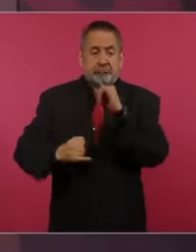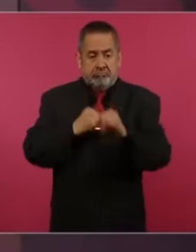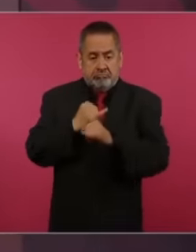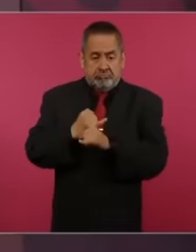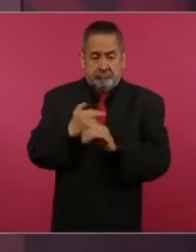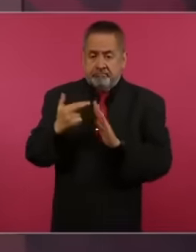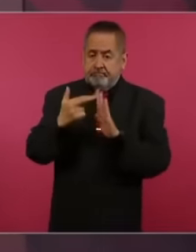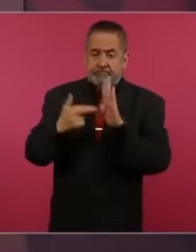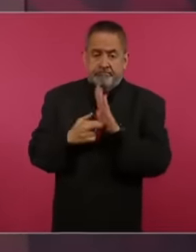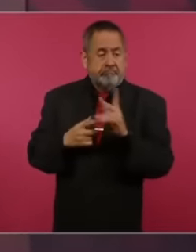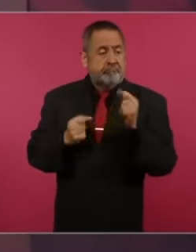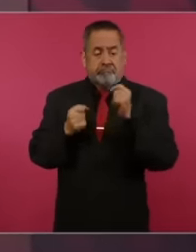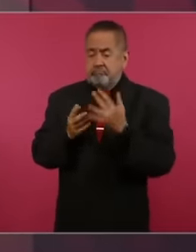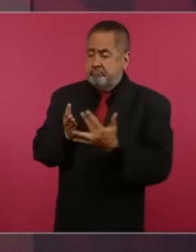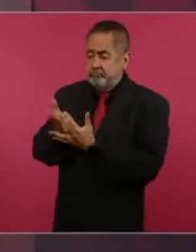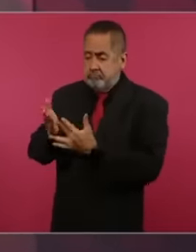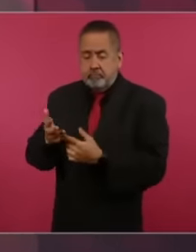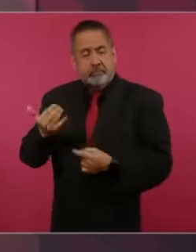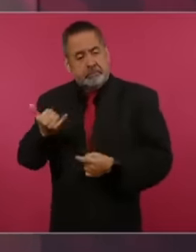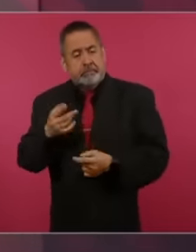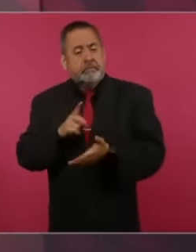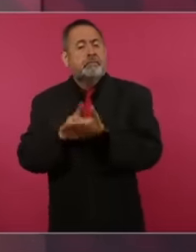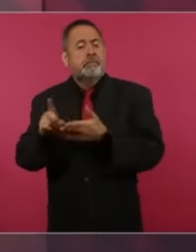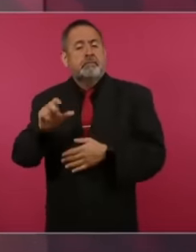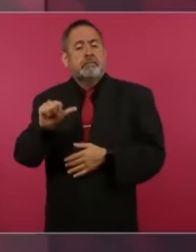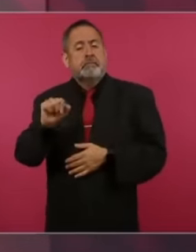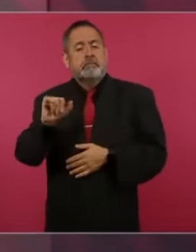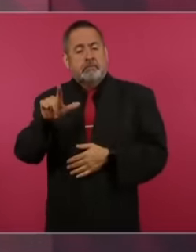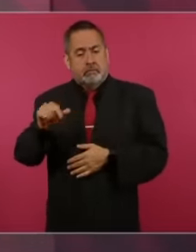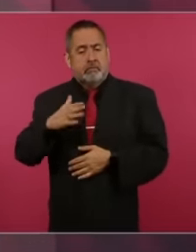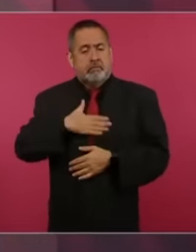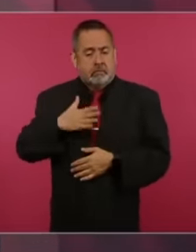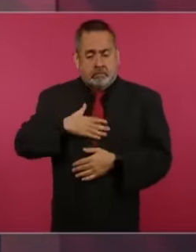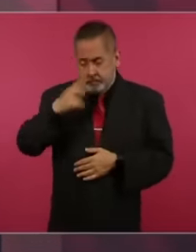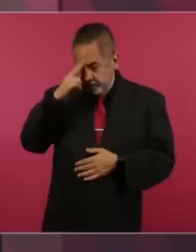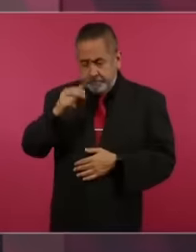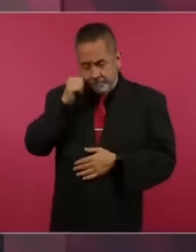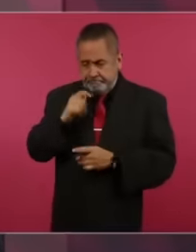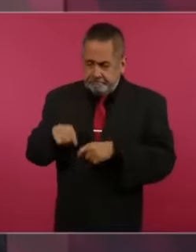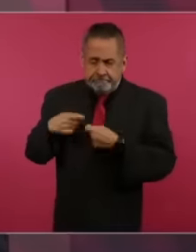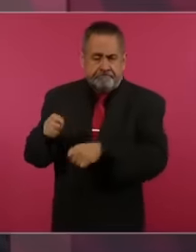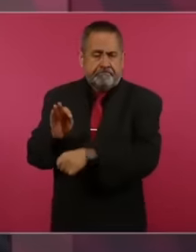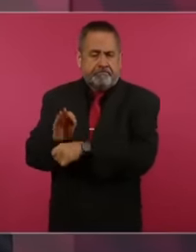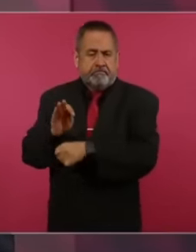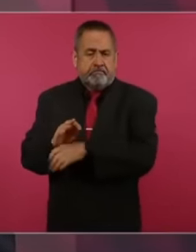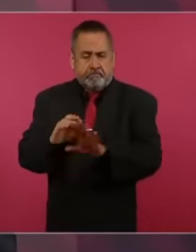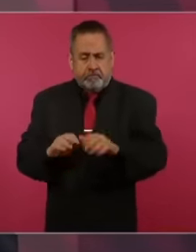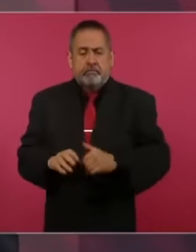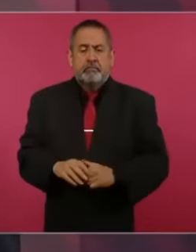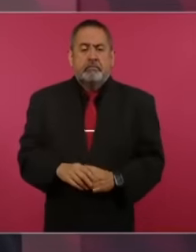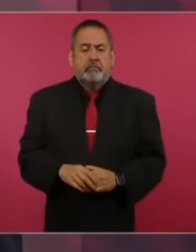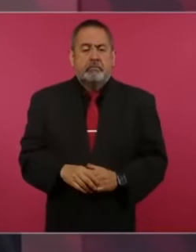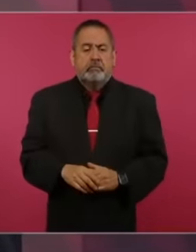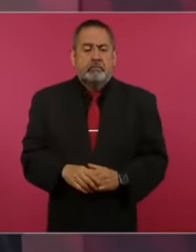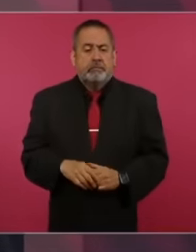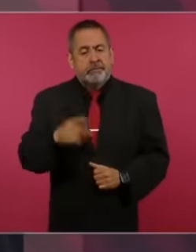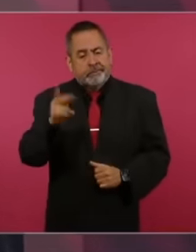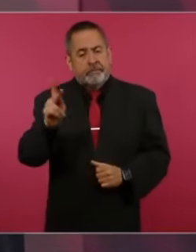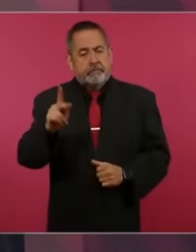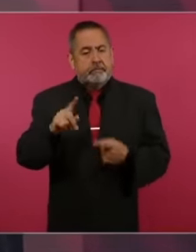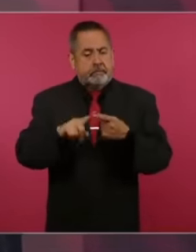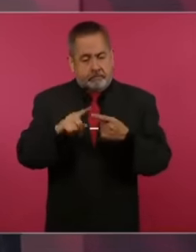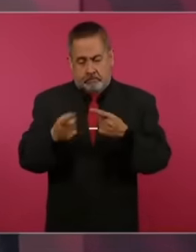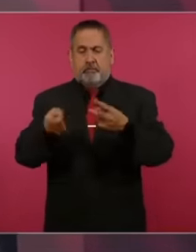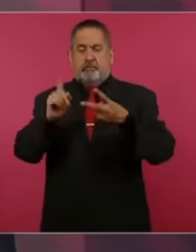international standards and the right of asylum that Mexico has always defended but